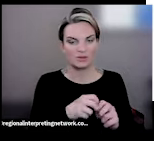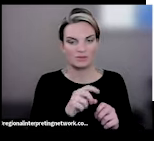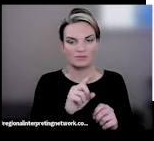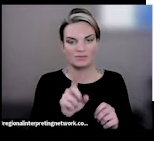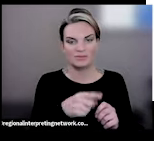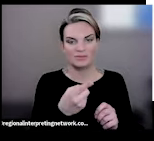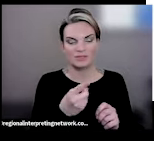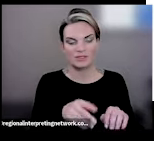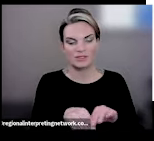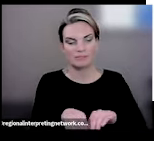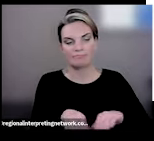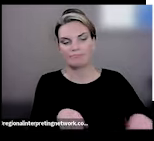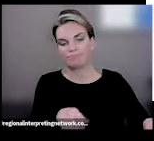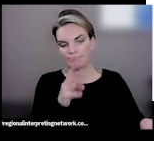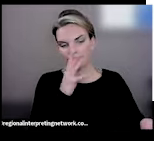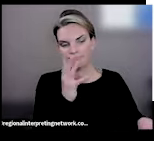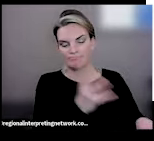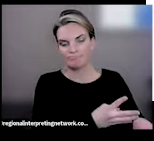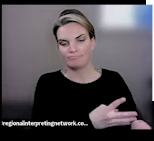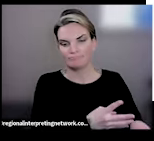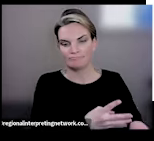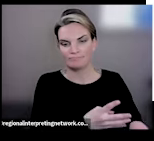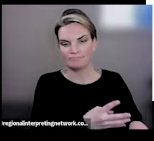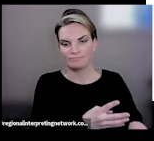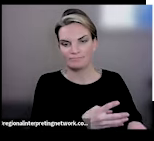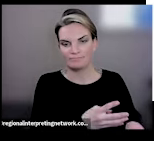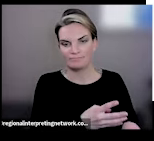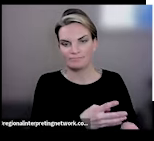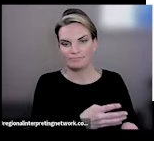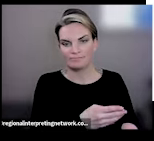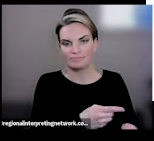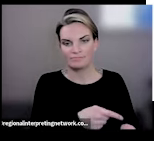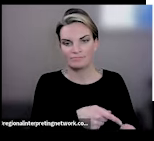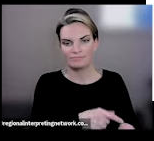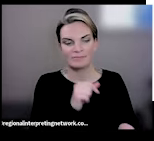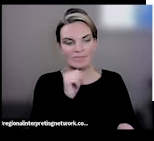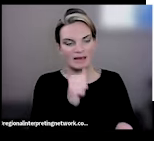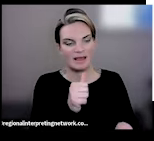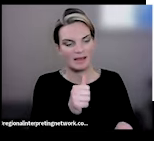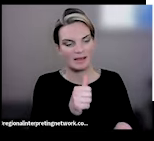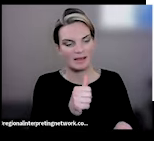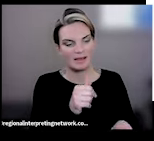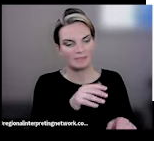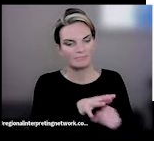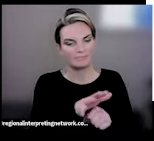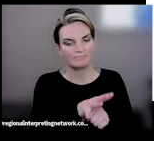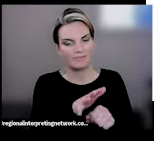of pushed aside and aren't really given the attention that they should be given attention